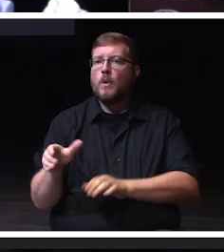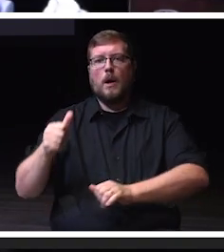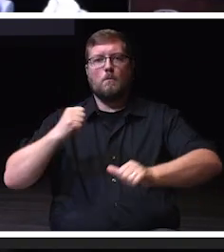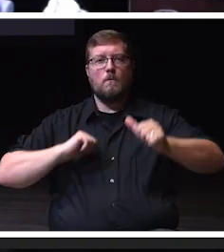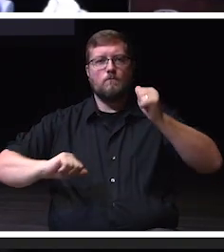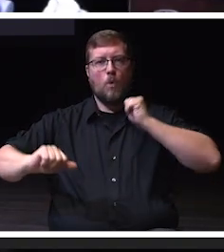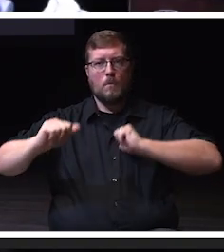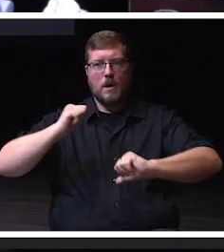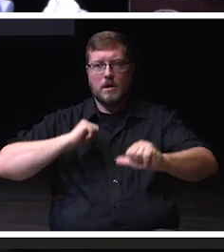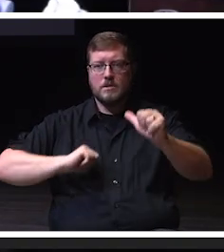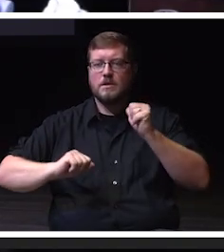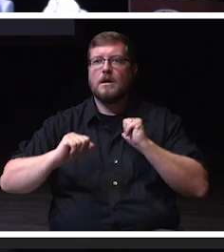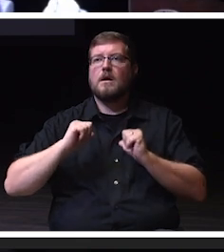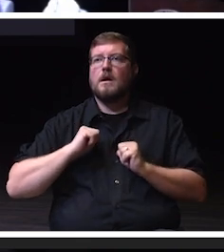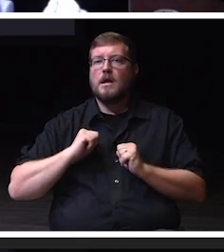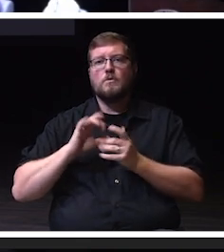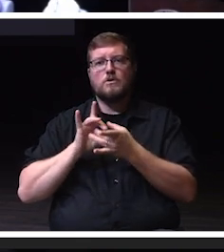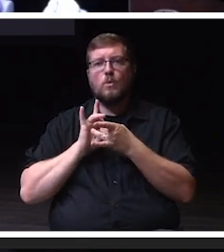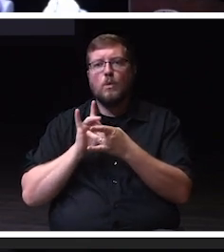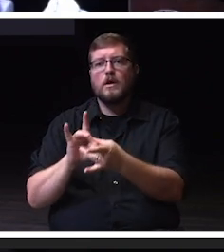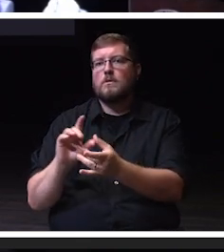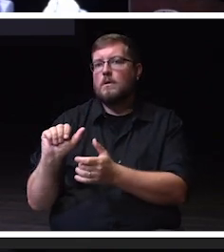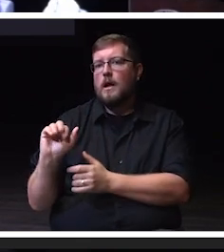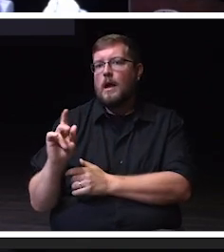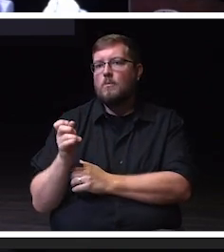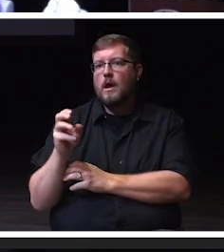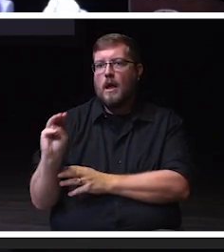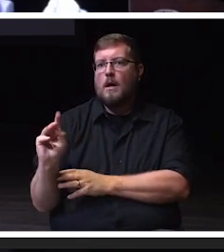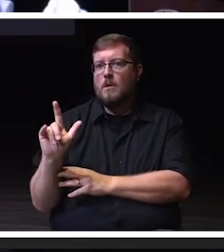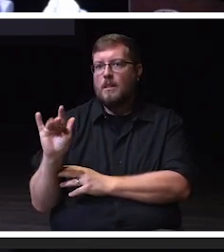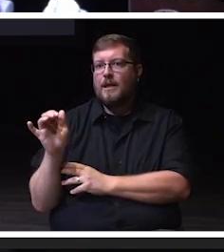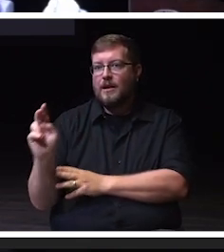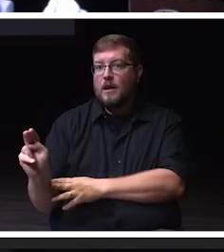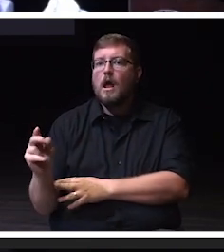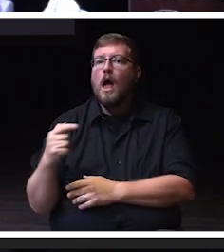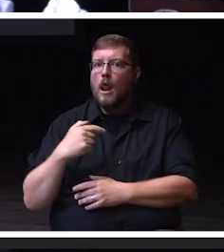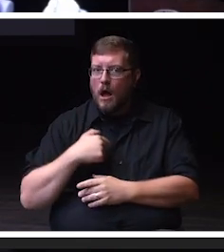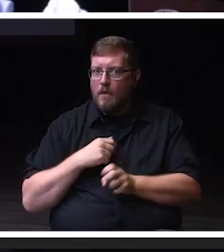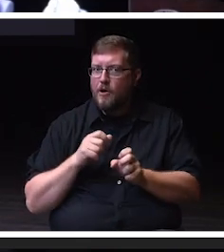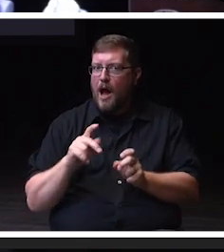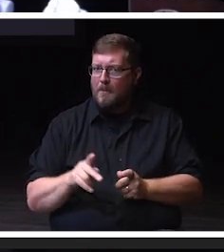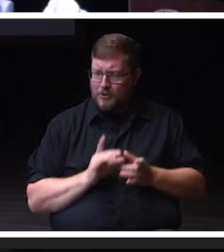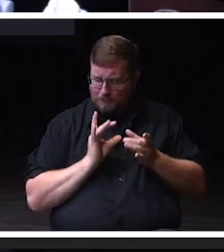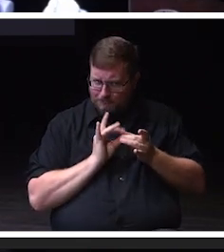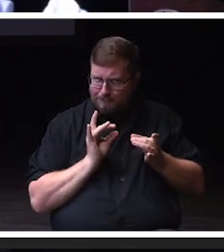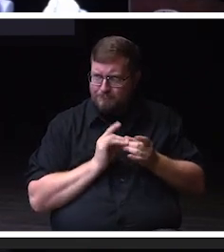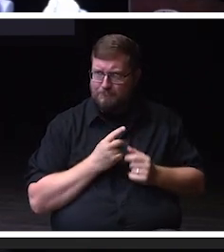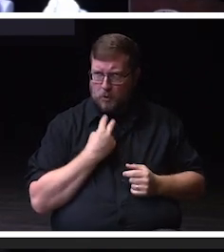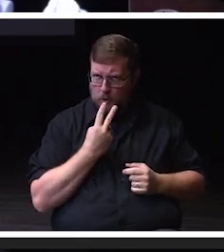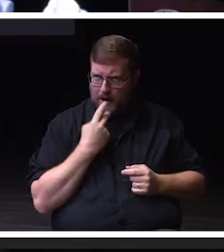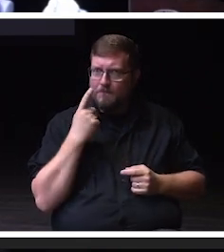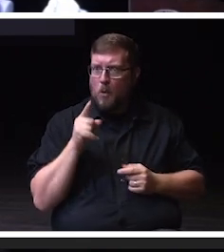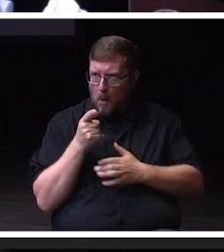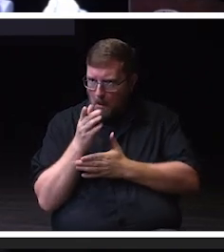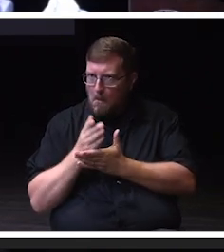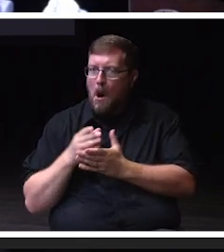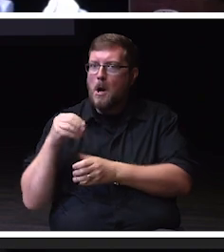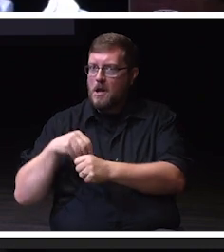it was around Abraham Lincoln, and I got an opportunity to narrate a part of that performance. I was very, very nervous.